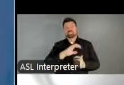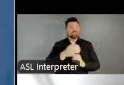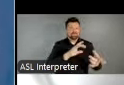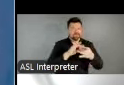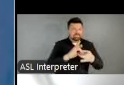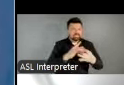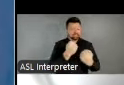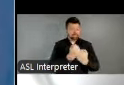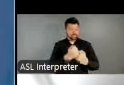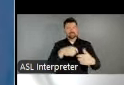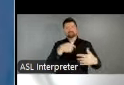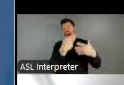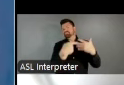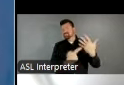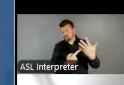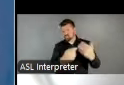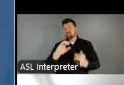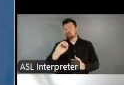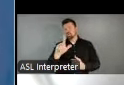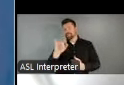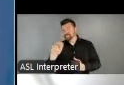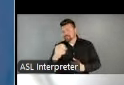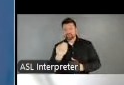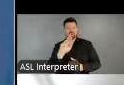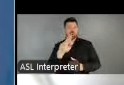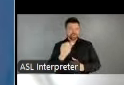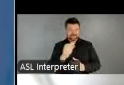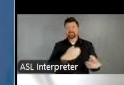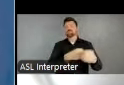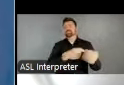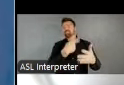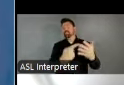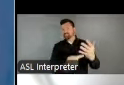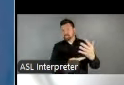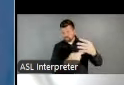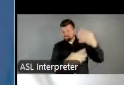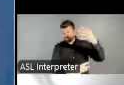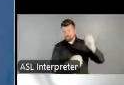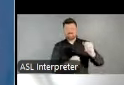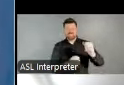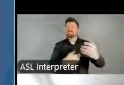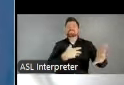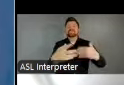and/or a coalition of arts organizations. Regardless of the terminology, local arts agencies